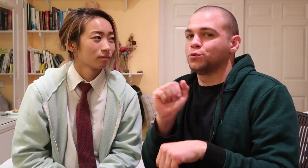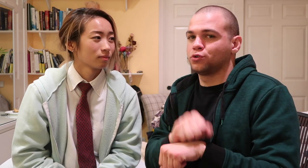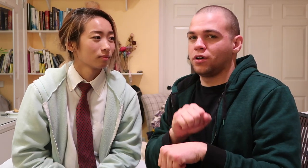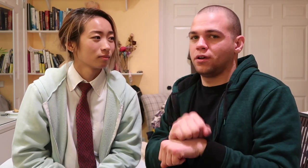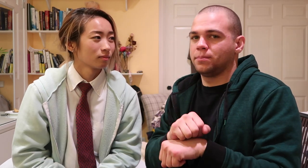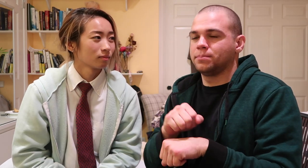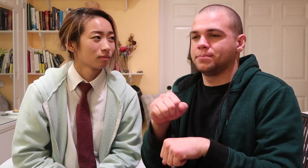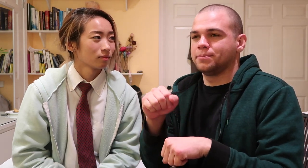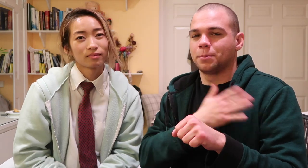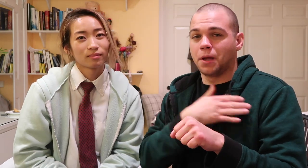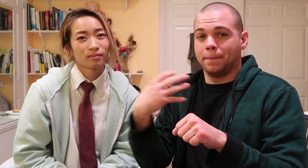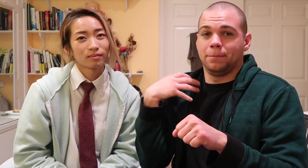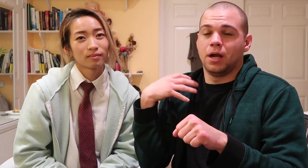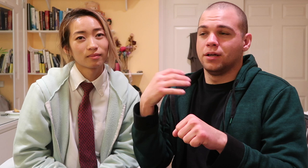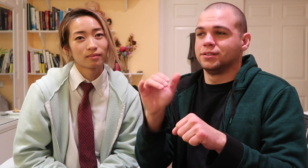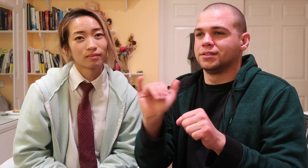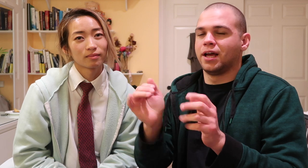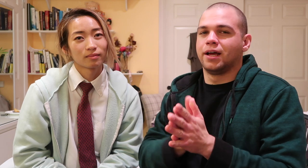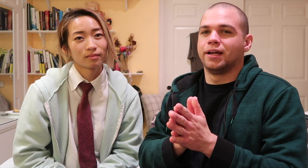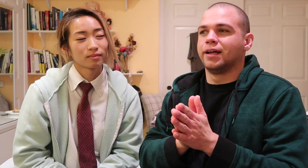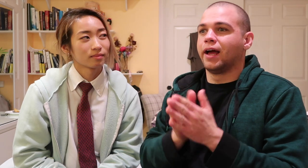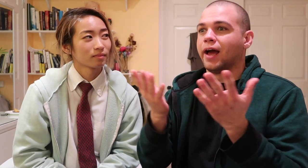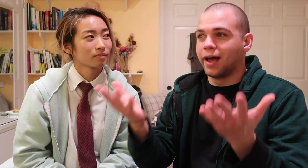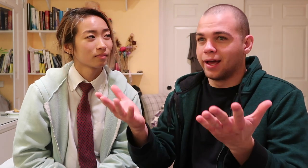at my old job my boss was like AH